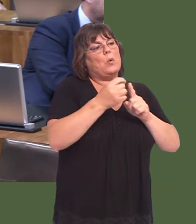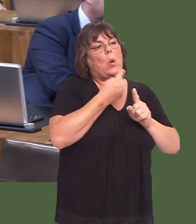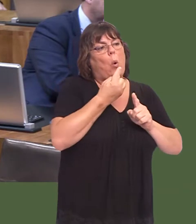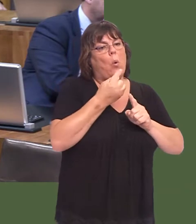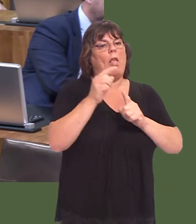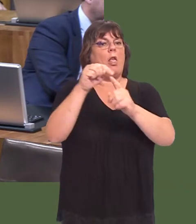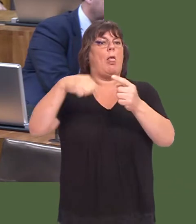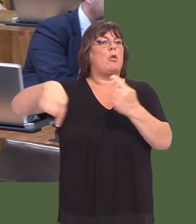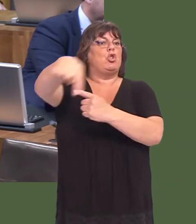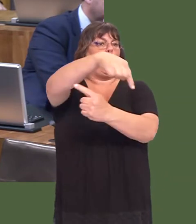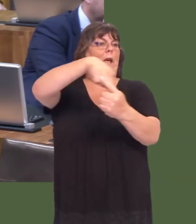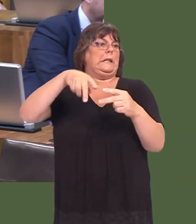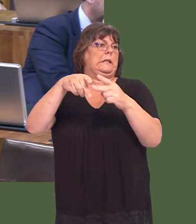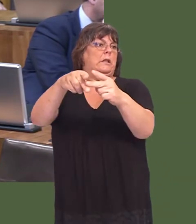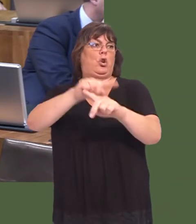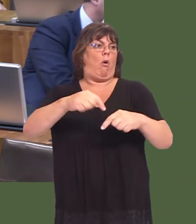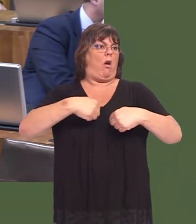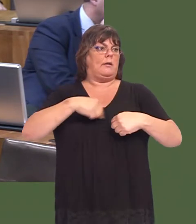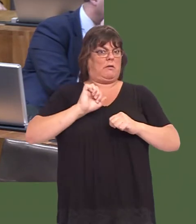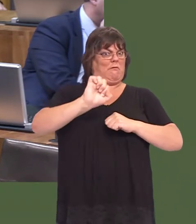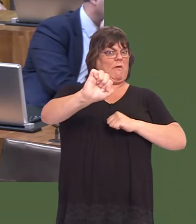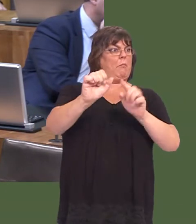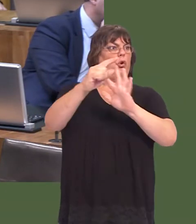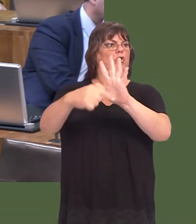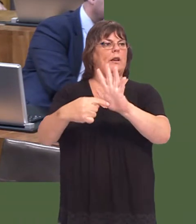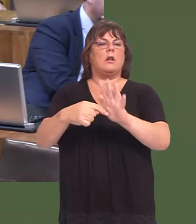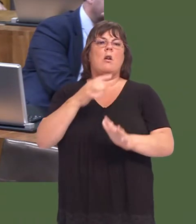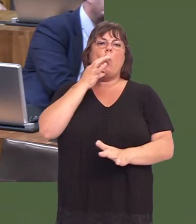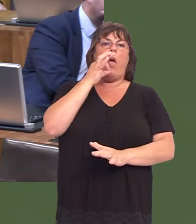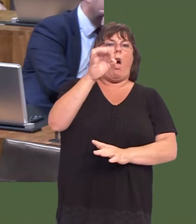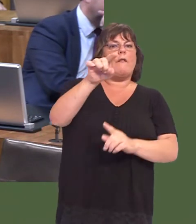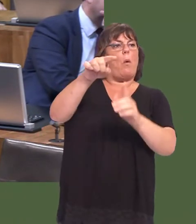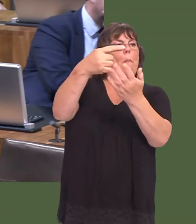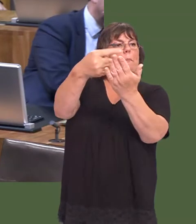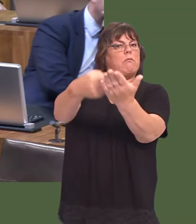This isnít a Welsh Government scheme. The circuit were given conditions that they had to meet and they did not meet those conditions